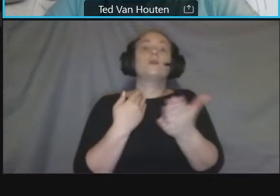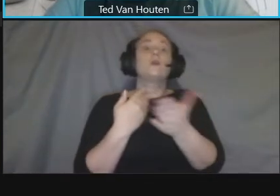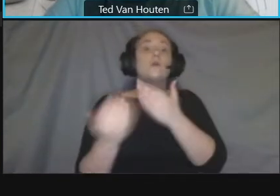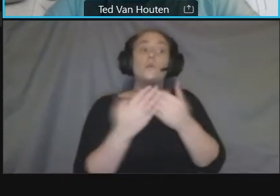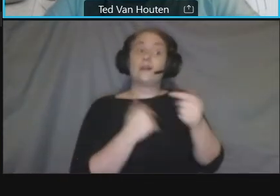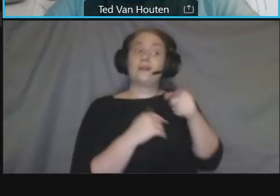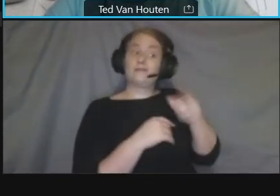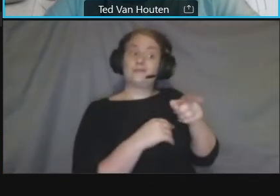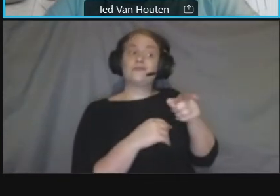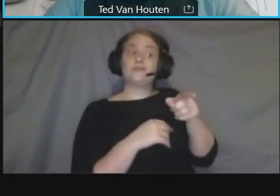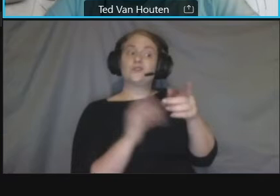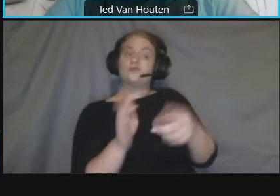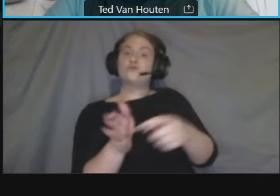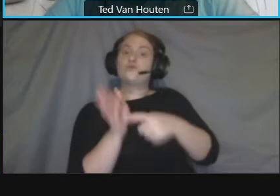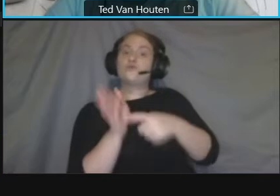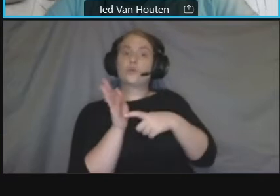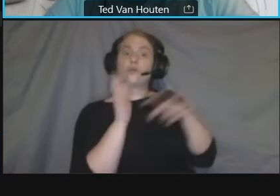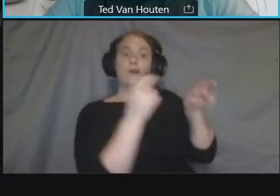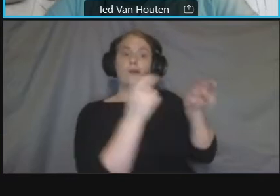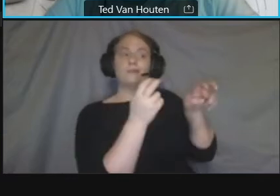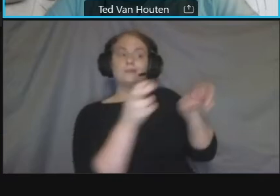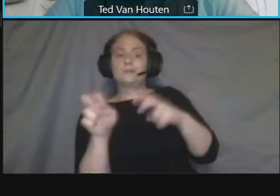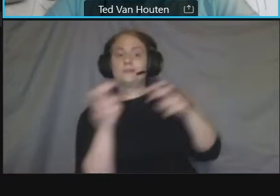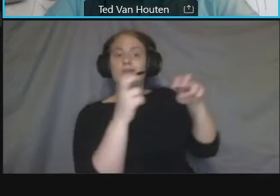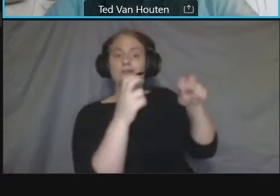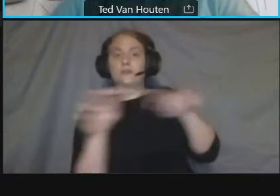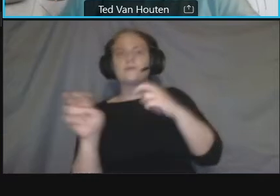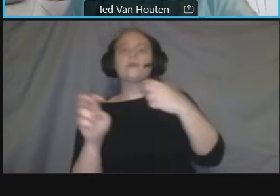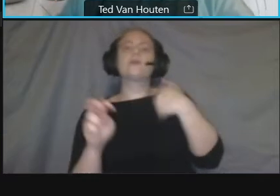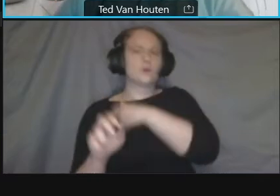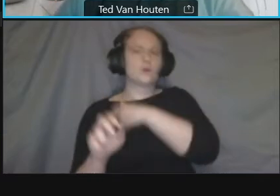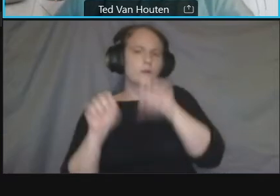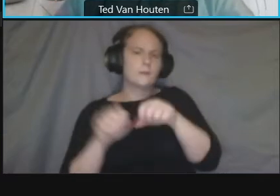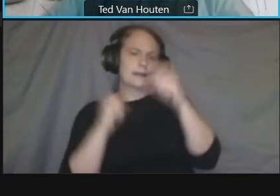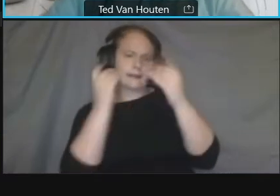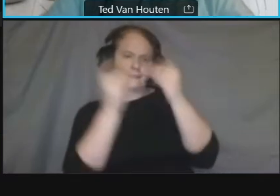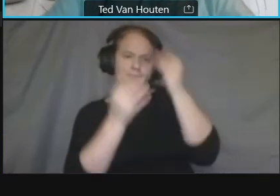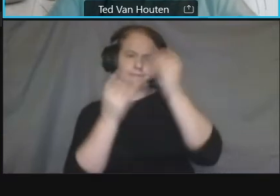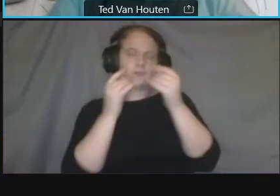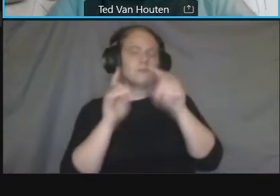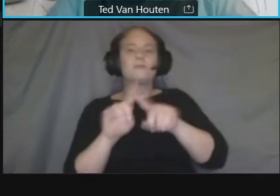this project for connecticut avenue again is the is the area between the curb and the building face